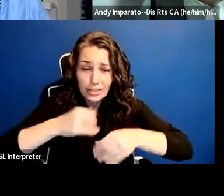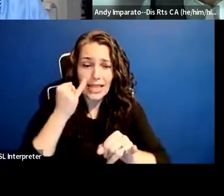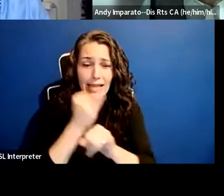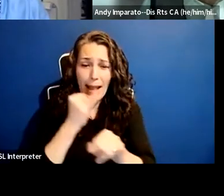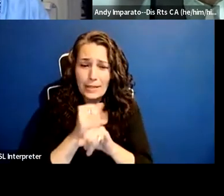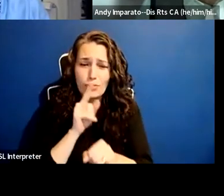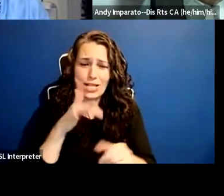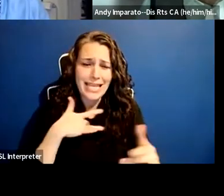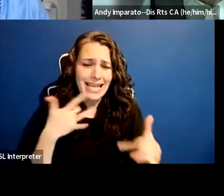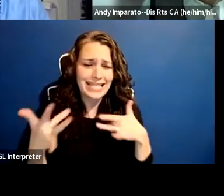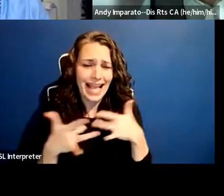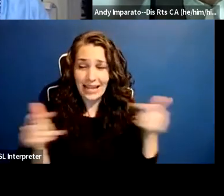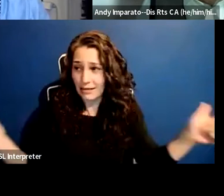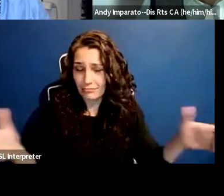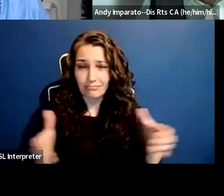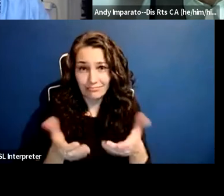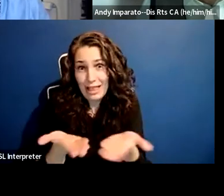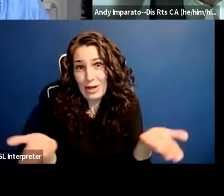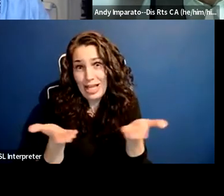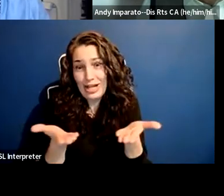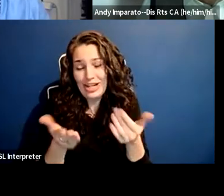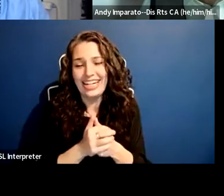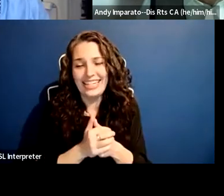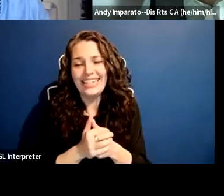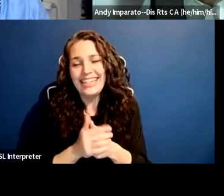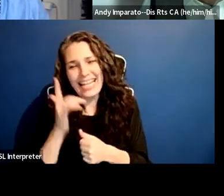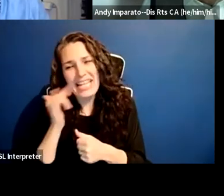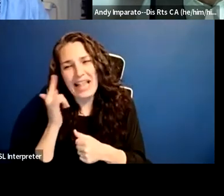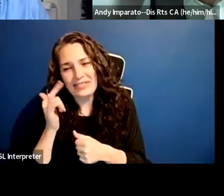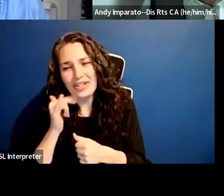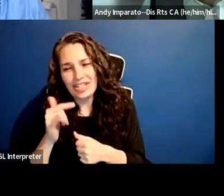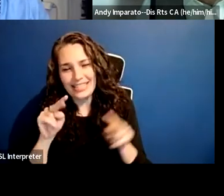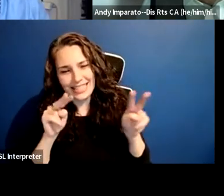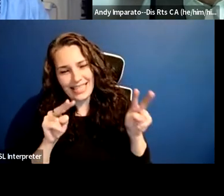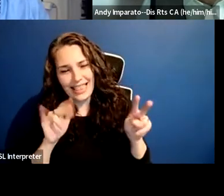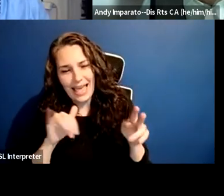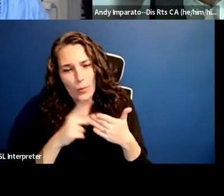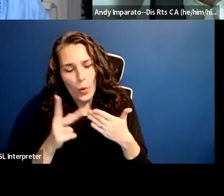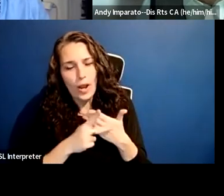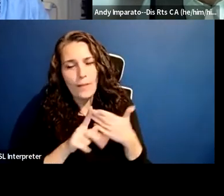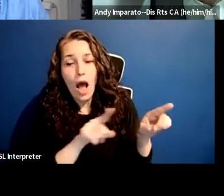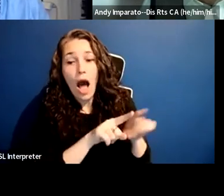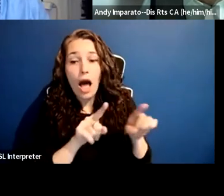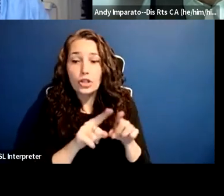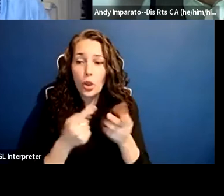I also wanted to mention something. In talking to some of the people who were putting that program together